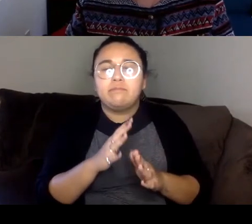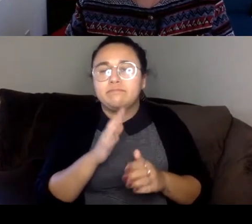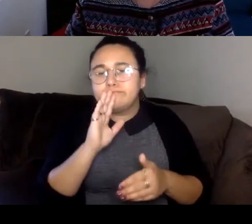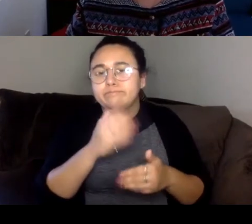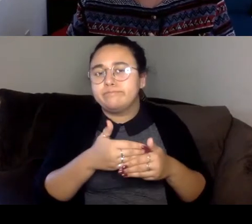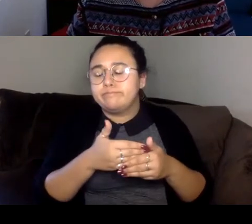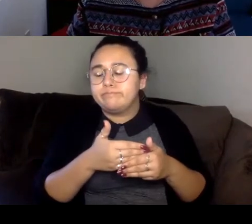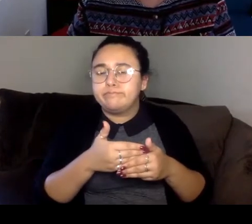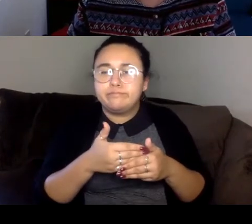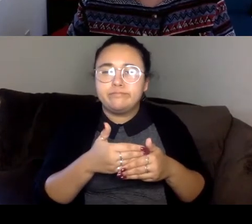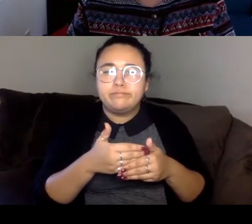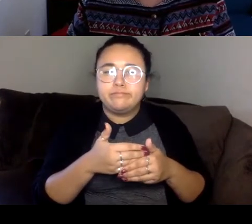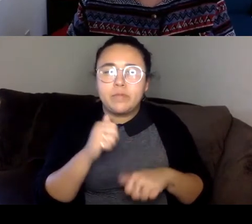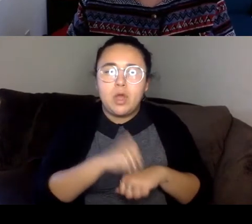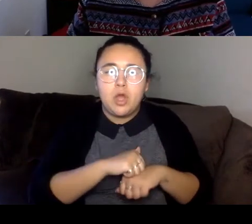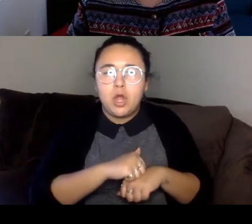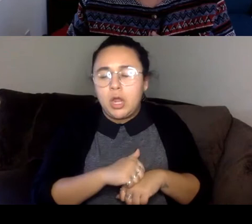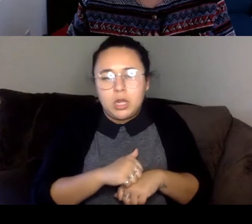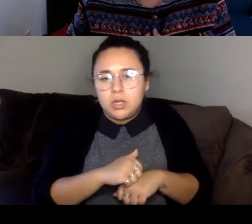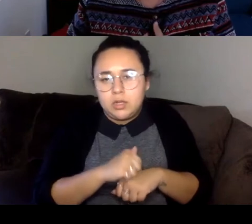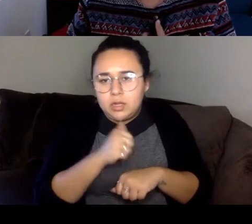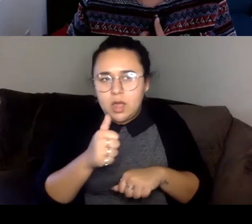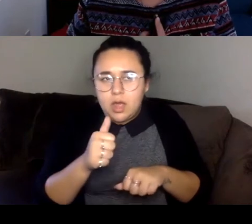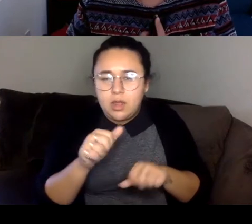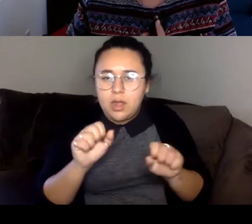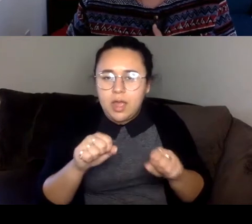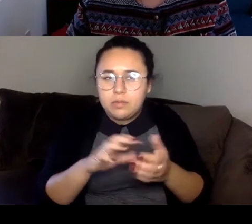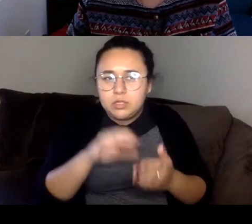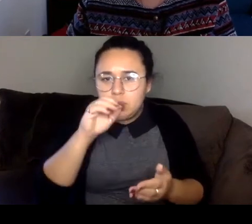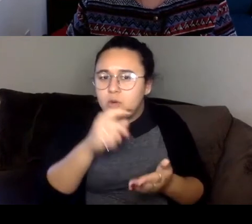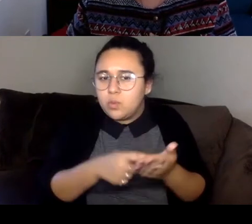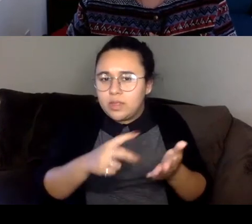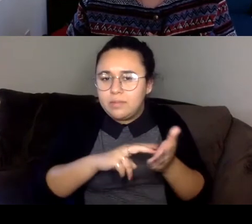And so for that I love fiction, and the way it can put you into people's bodies and you